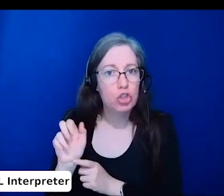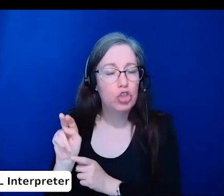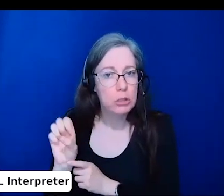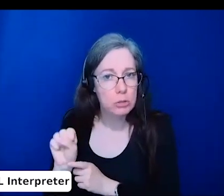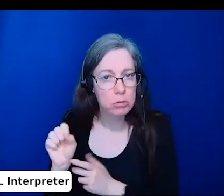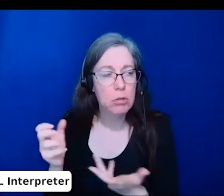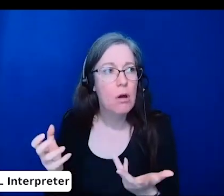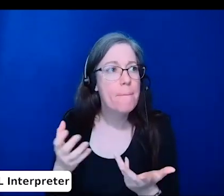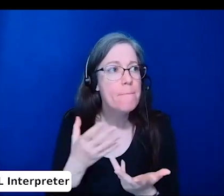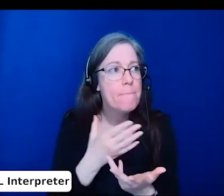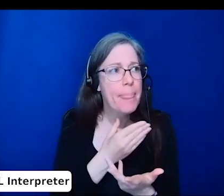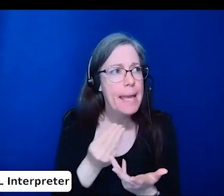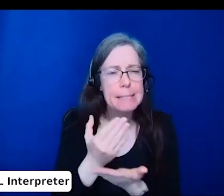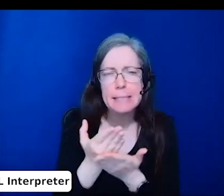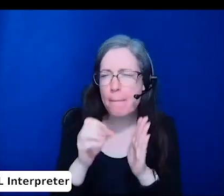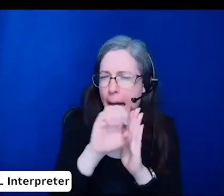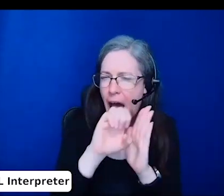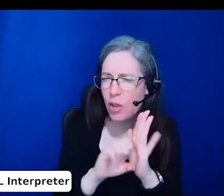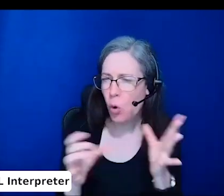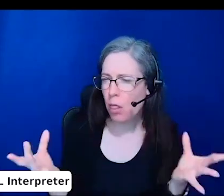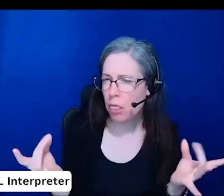there were some ethical issues related to data fabrication,